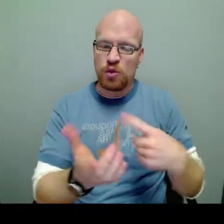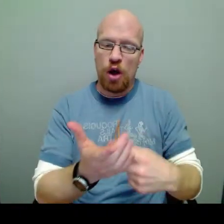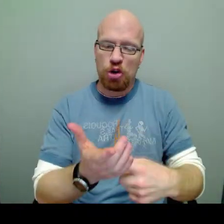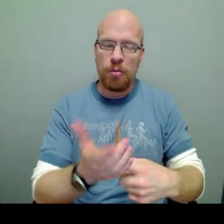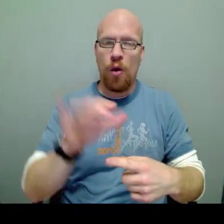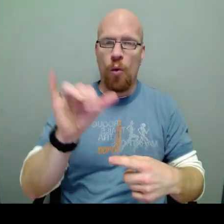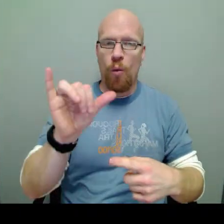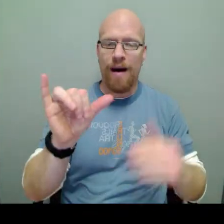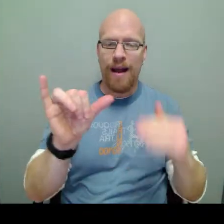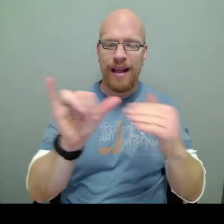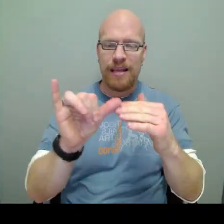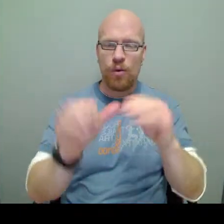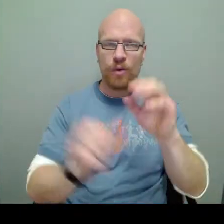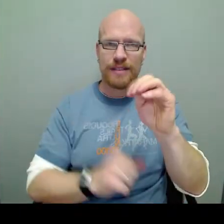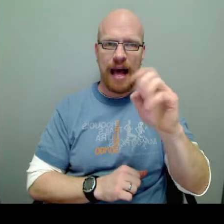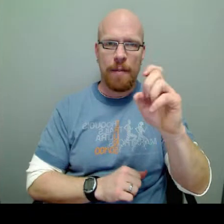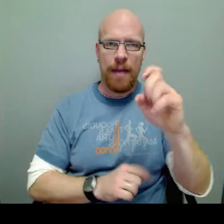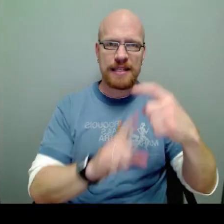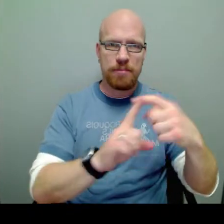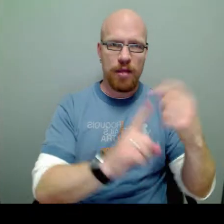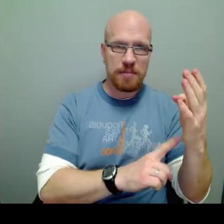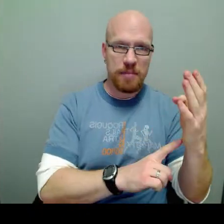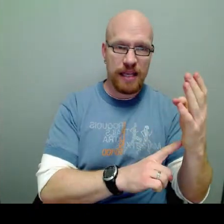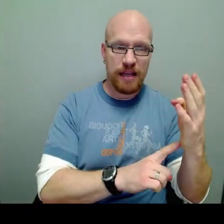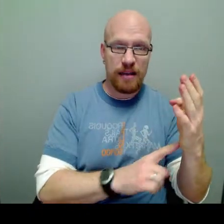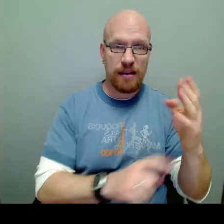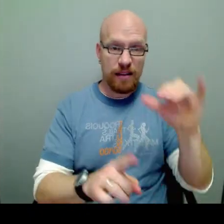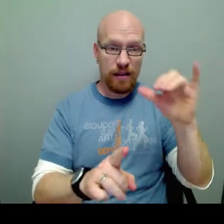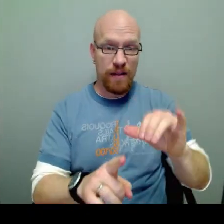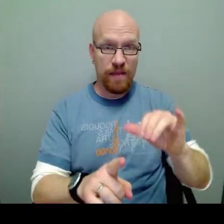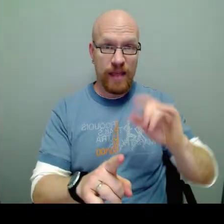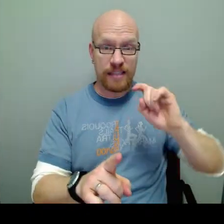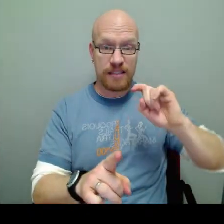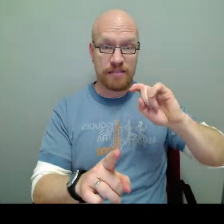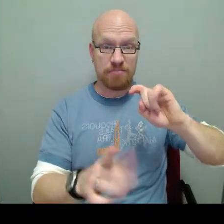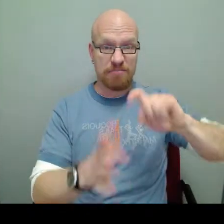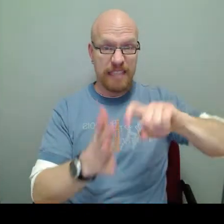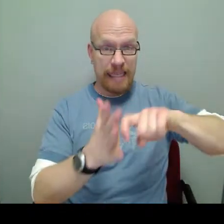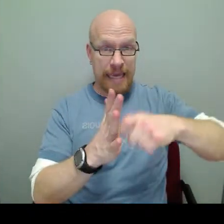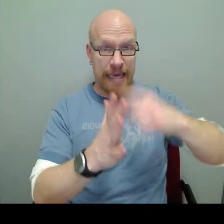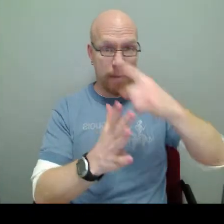we talked about Y equals MX plus B. And that's key